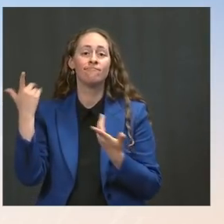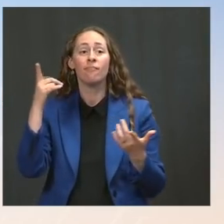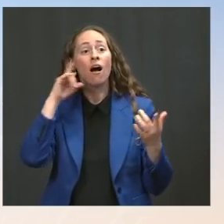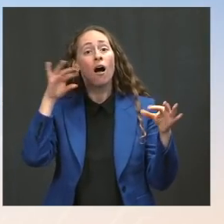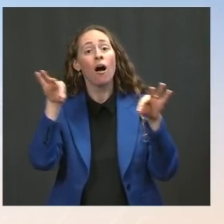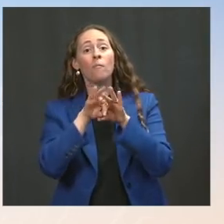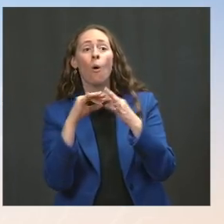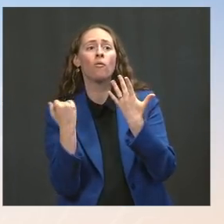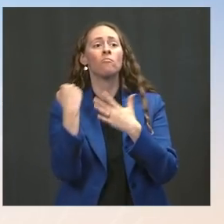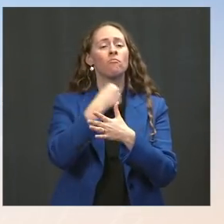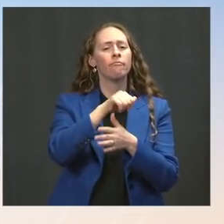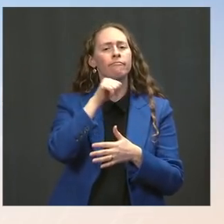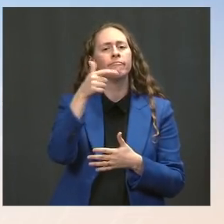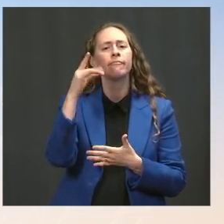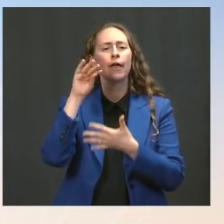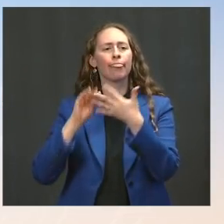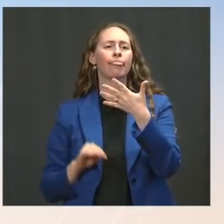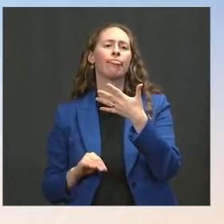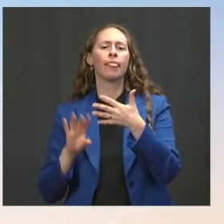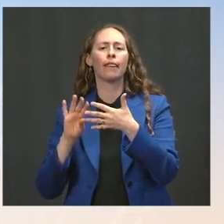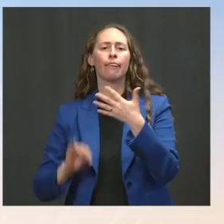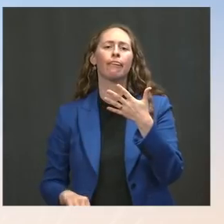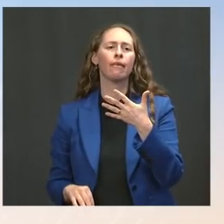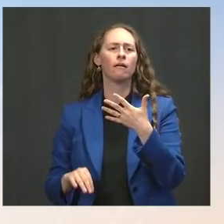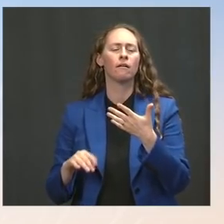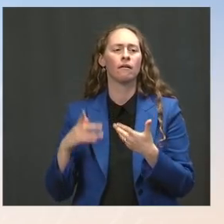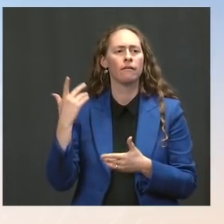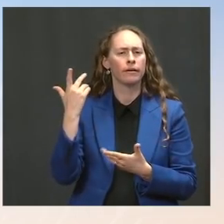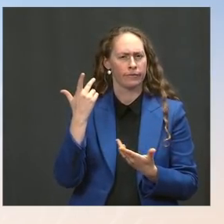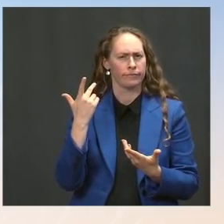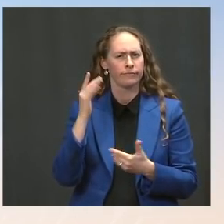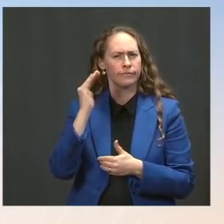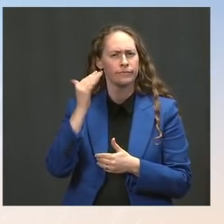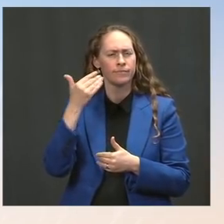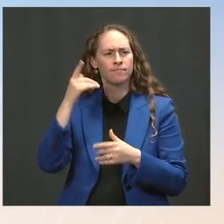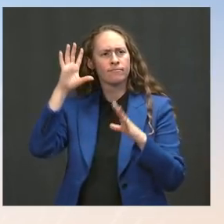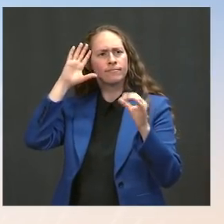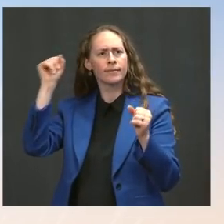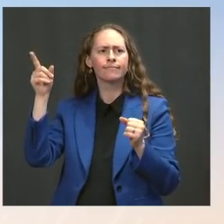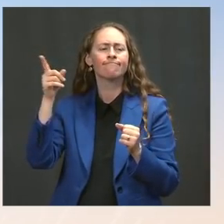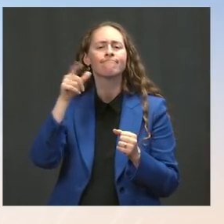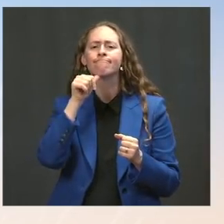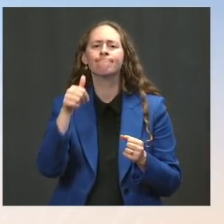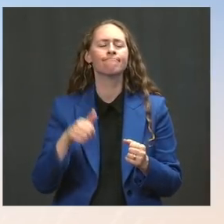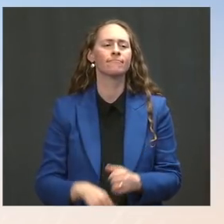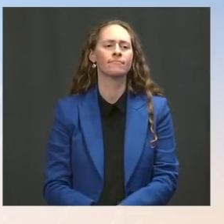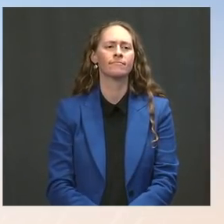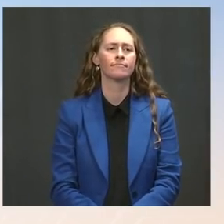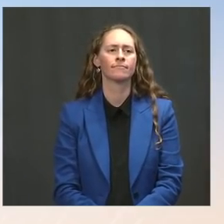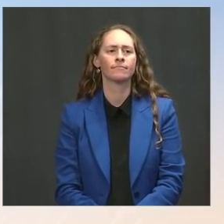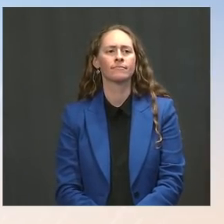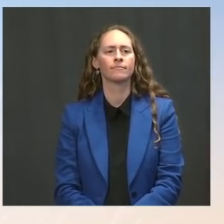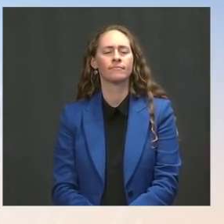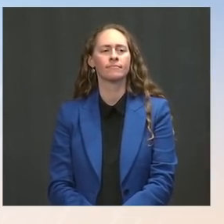that has come from the President saying that this is -- you know, that these issues are taking the country back